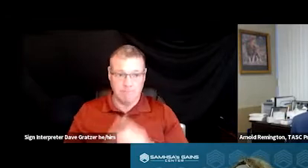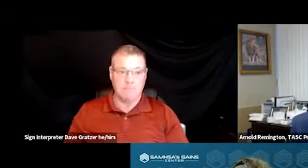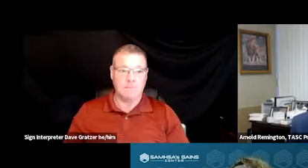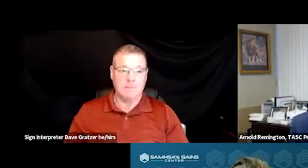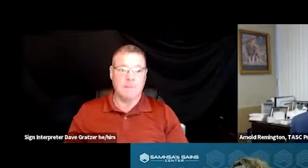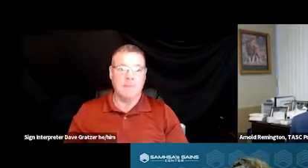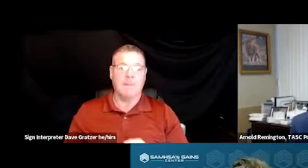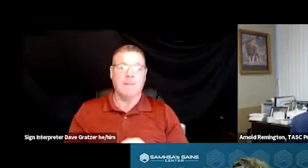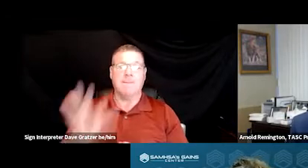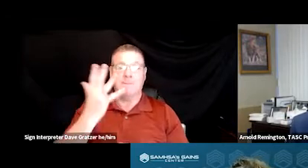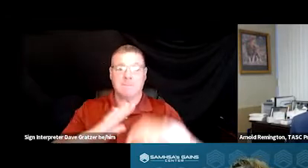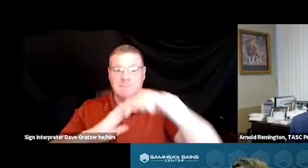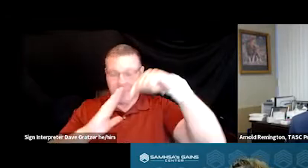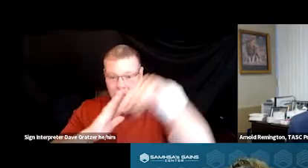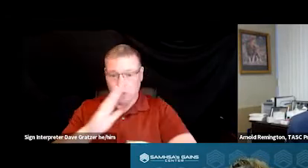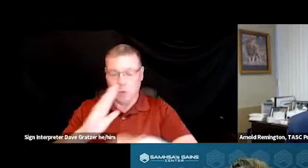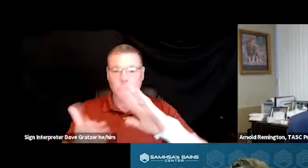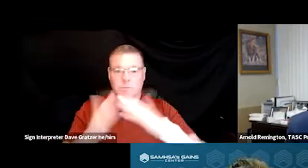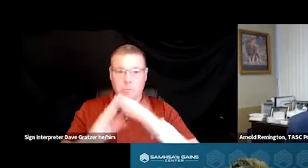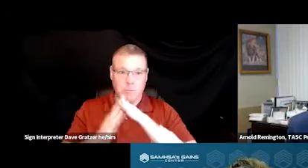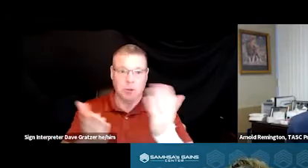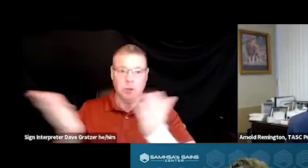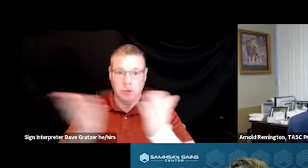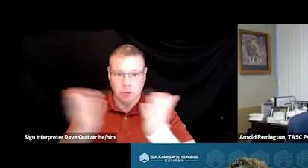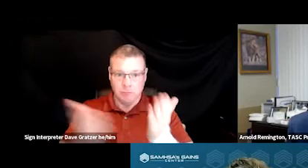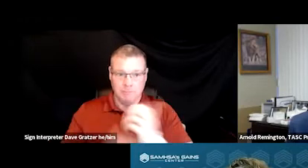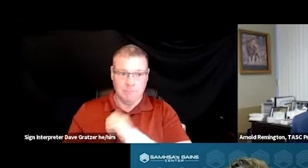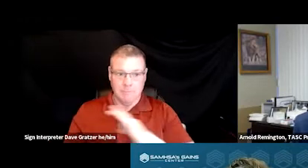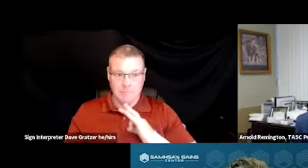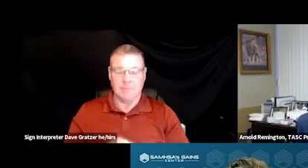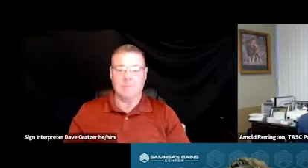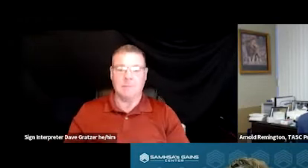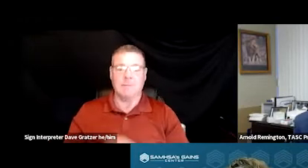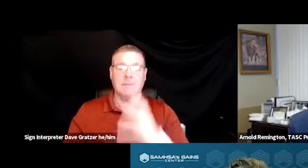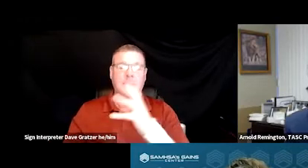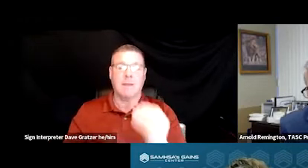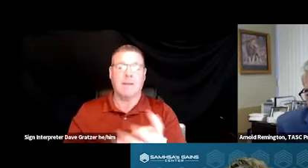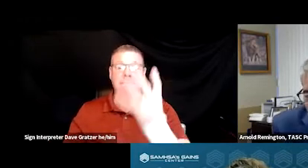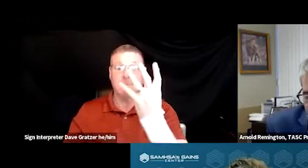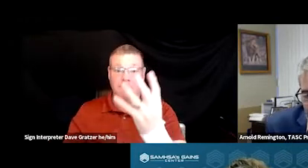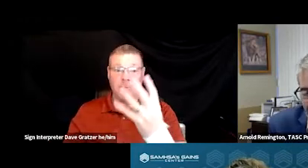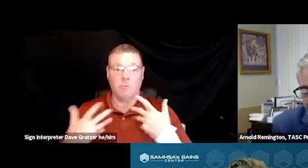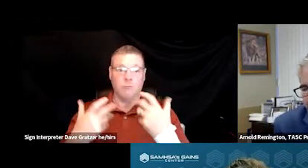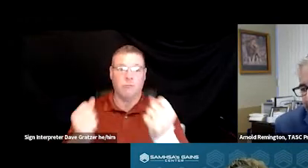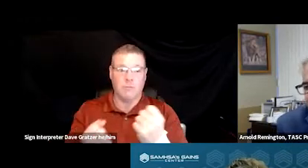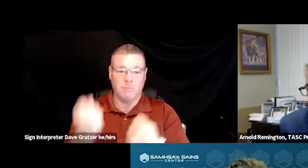five intensive community services staff, and then four recovery support staff